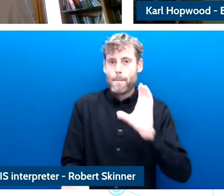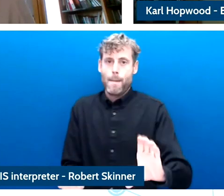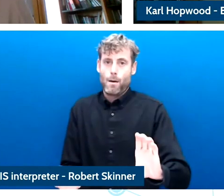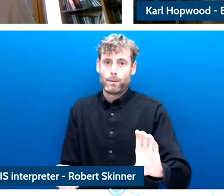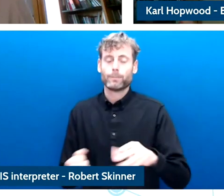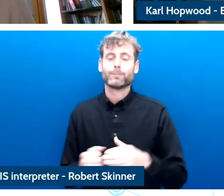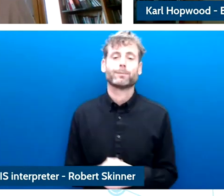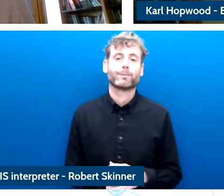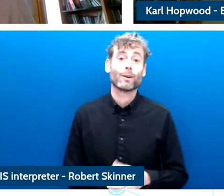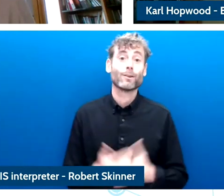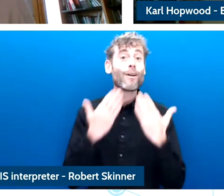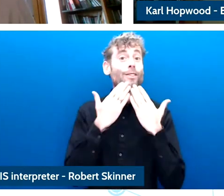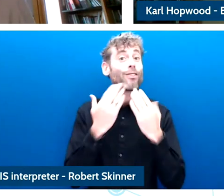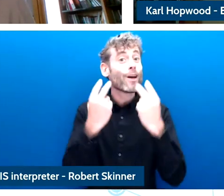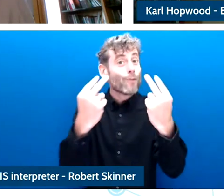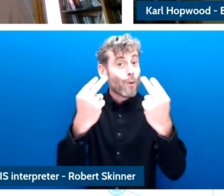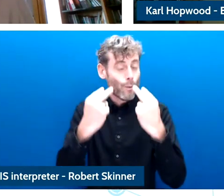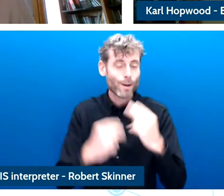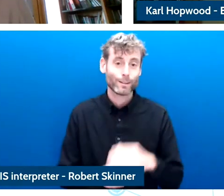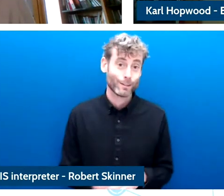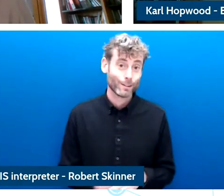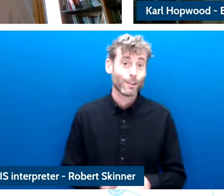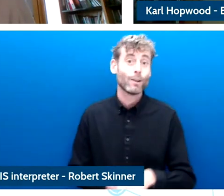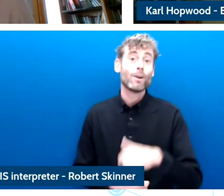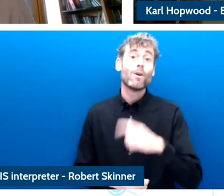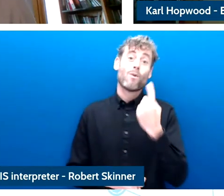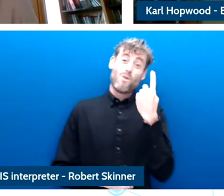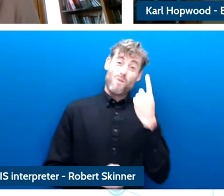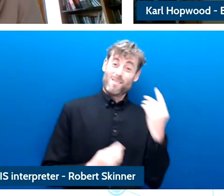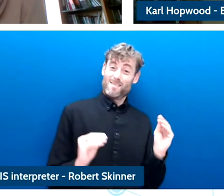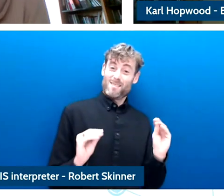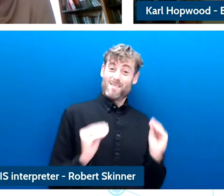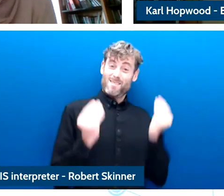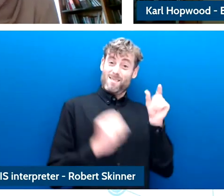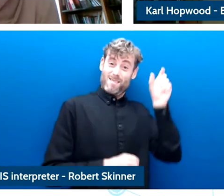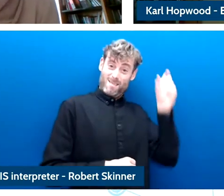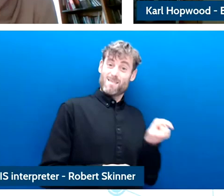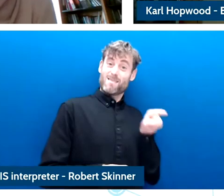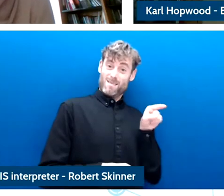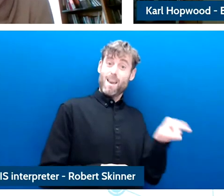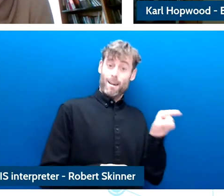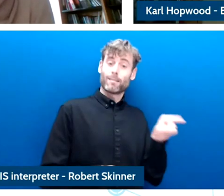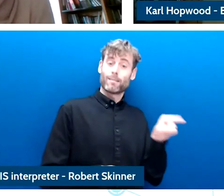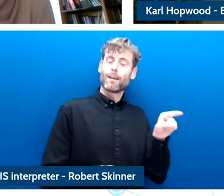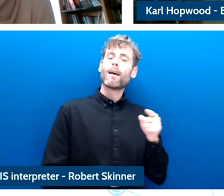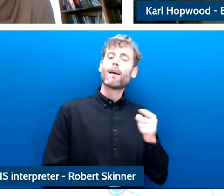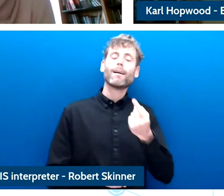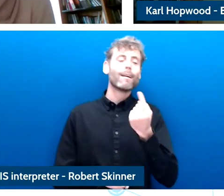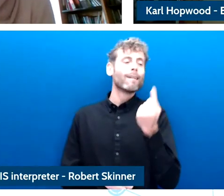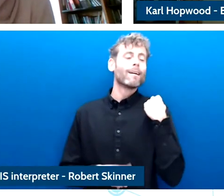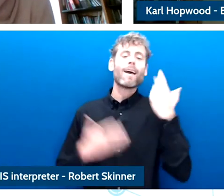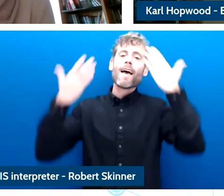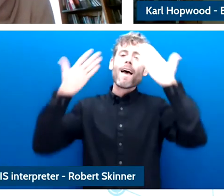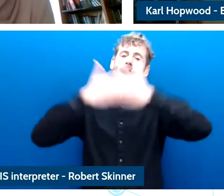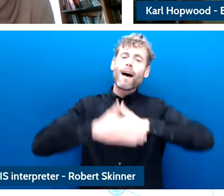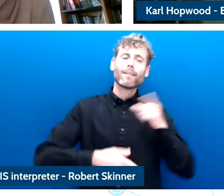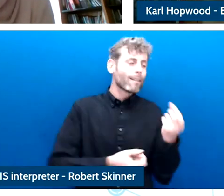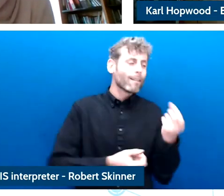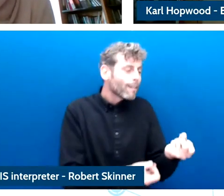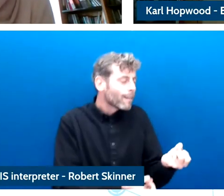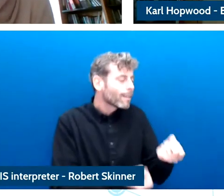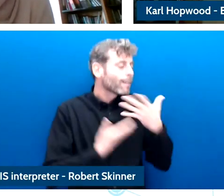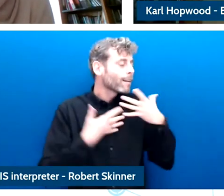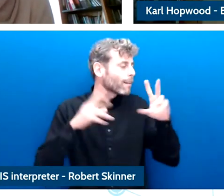I'll give a quote "Today we start changing things for the better.